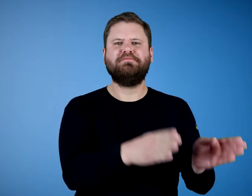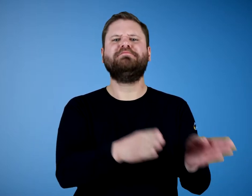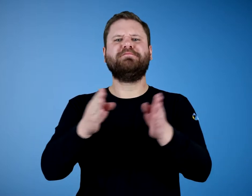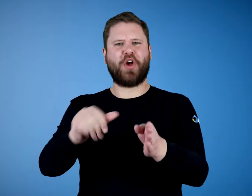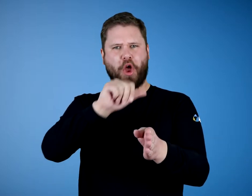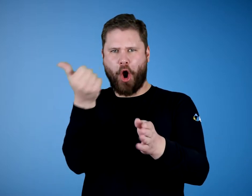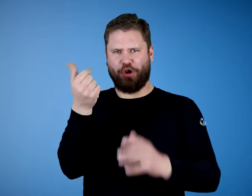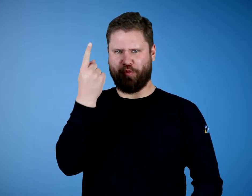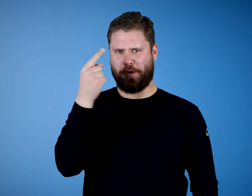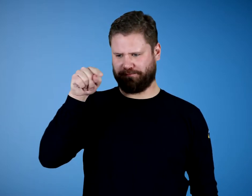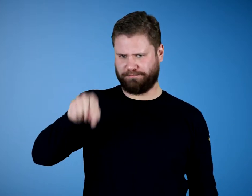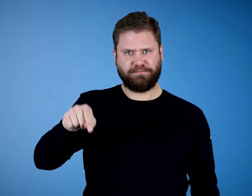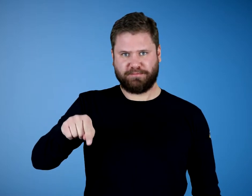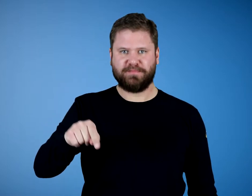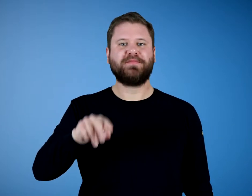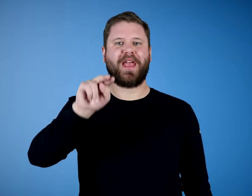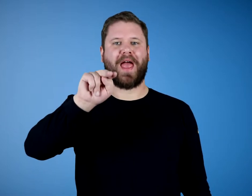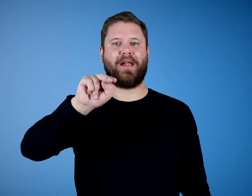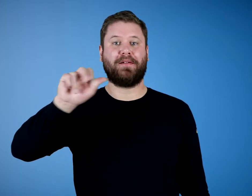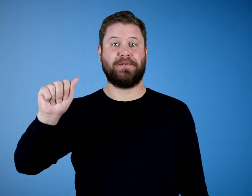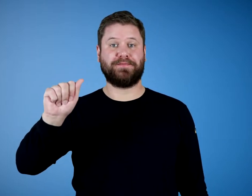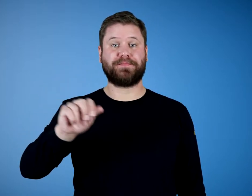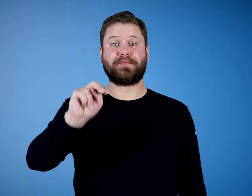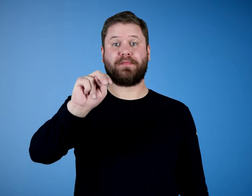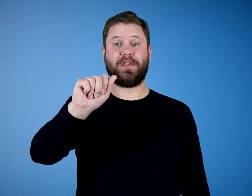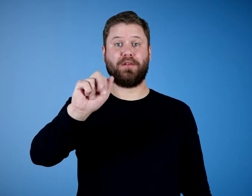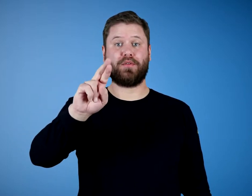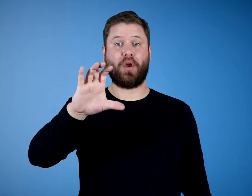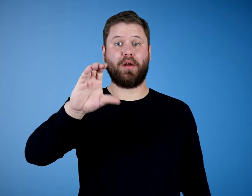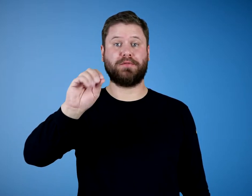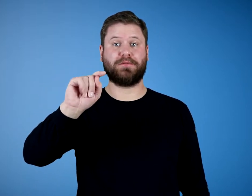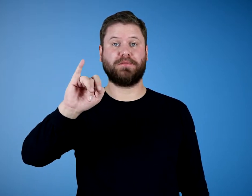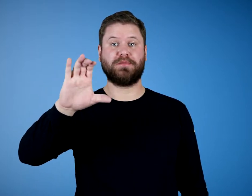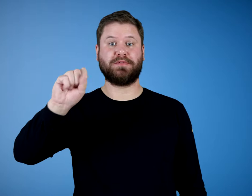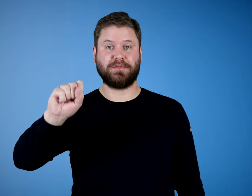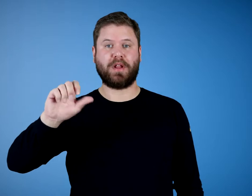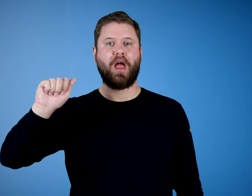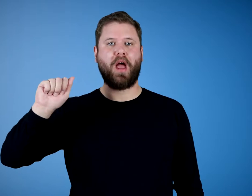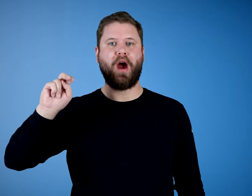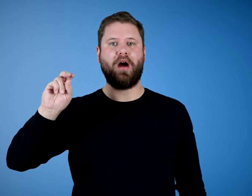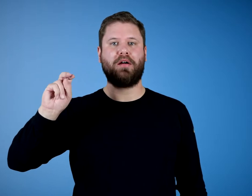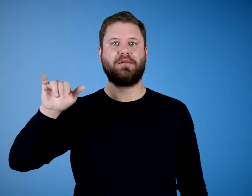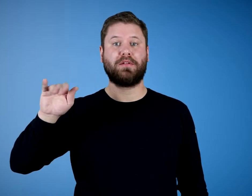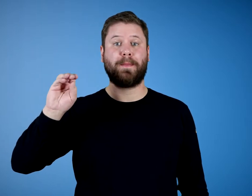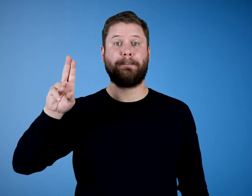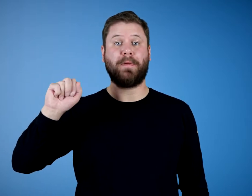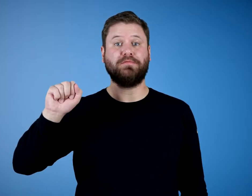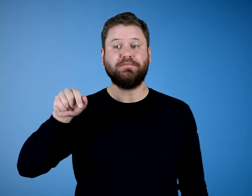and another one called NA (Narcotics Anonymous).